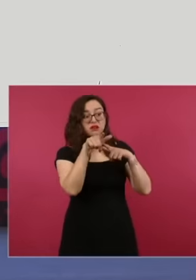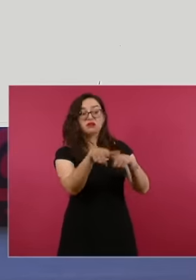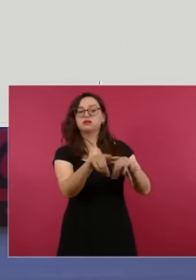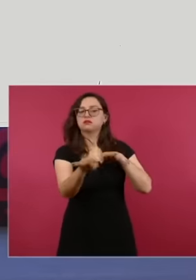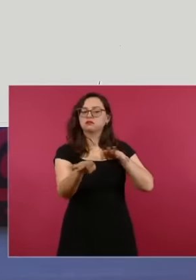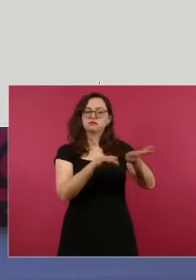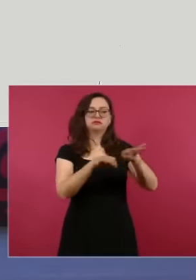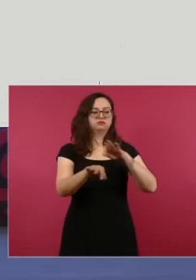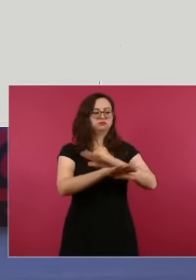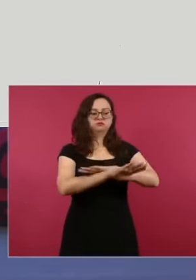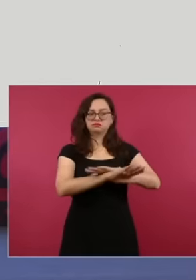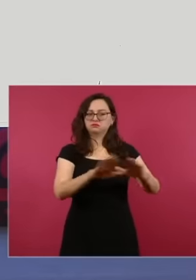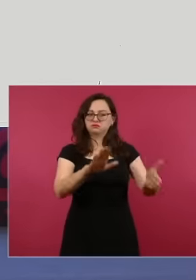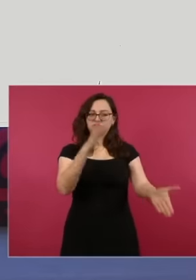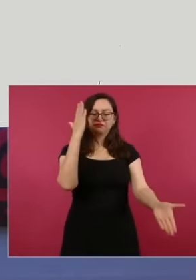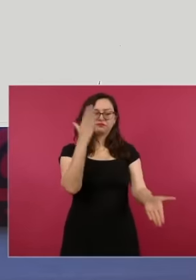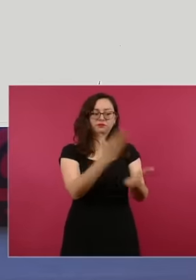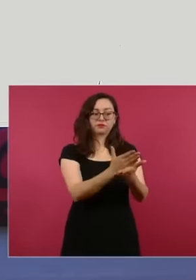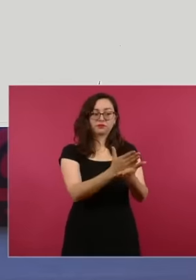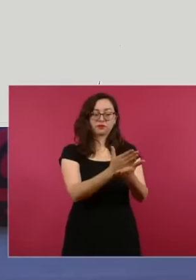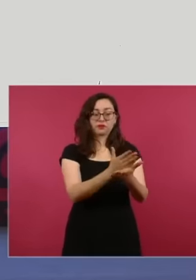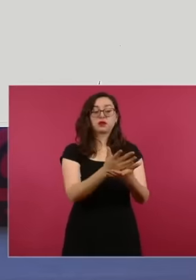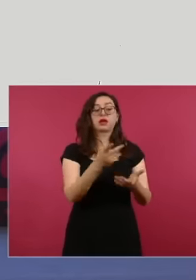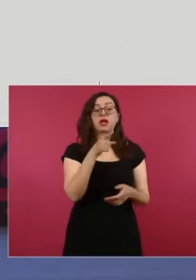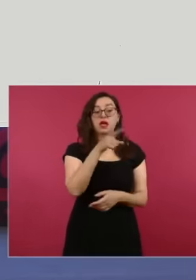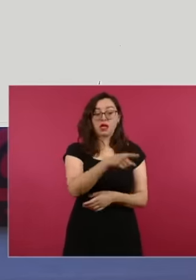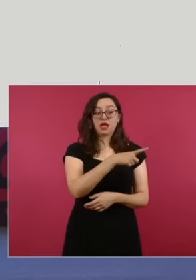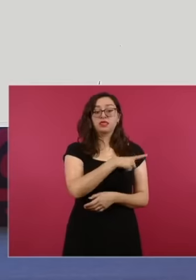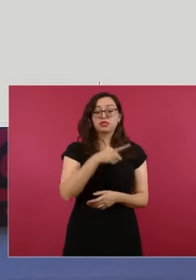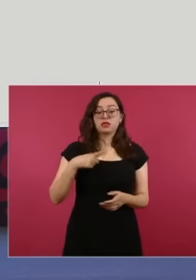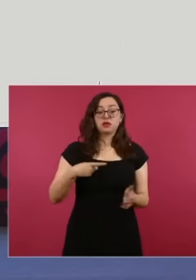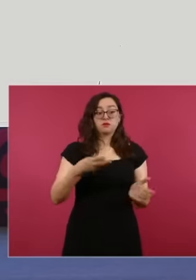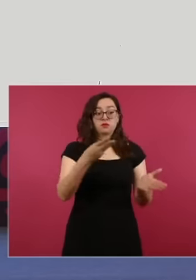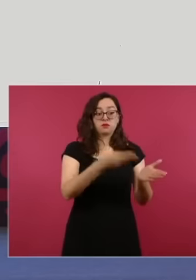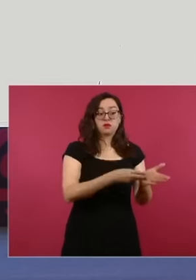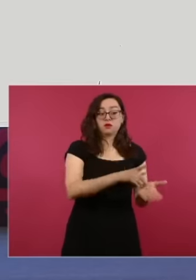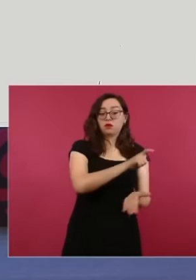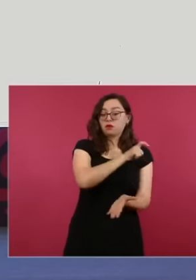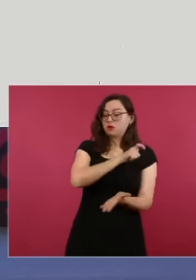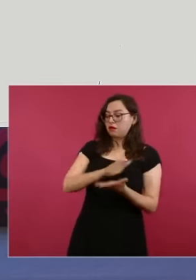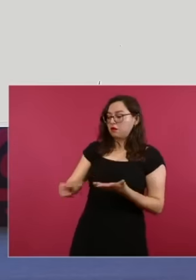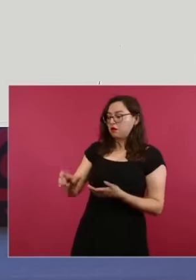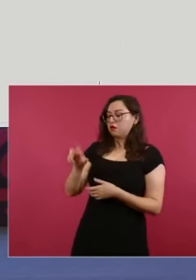was that Pemex obtained compensation for corruption in the amount of 30 million